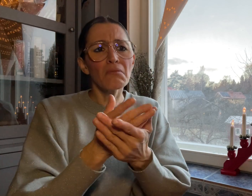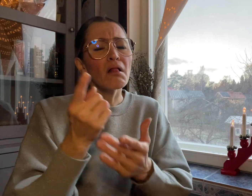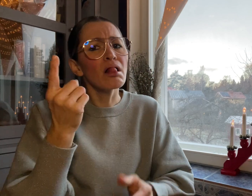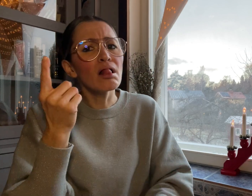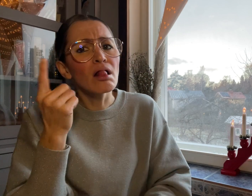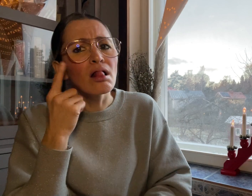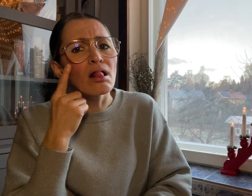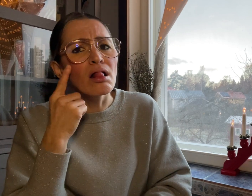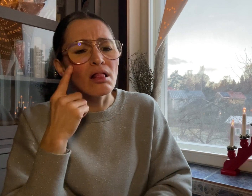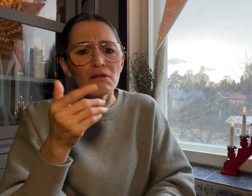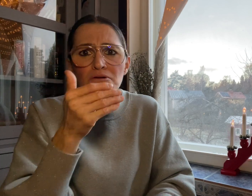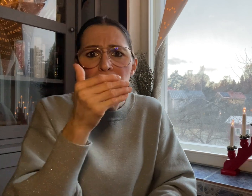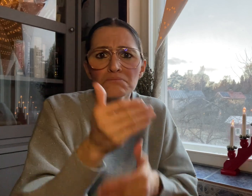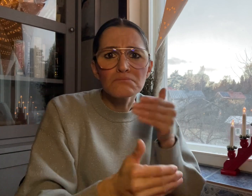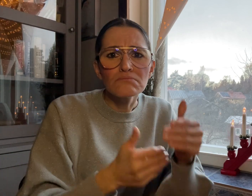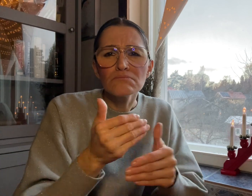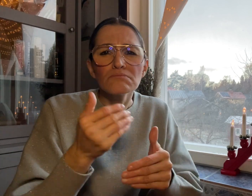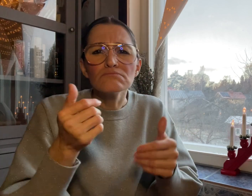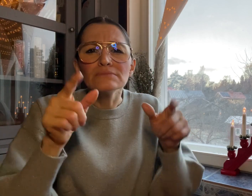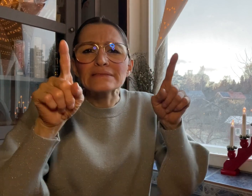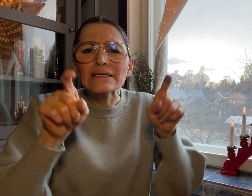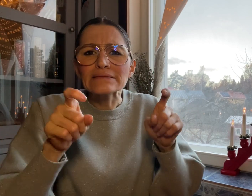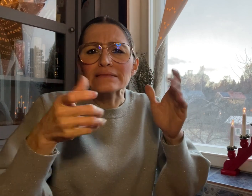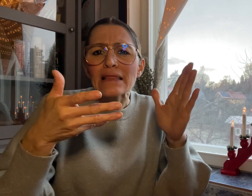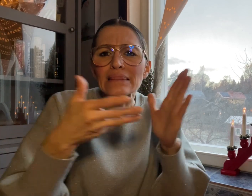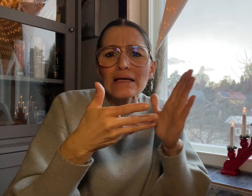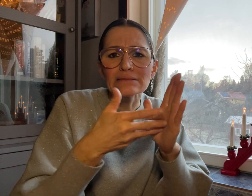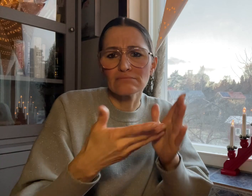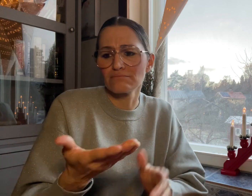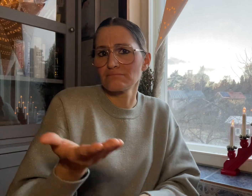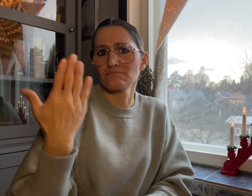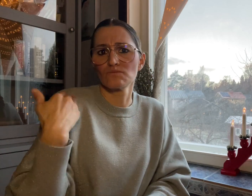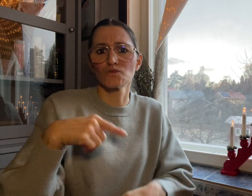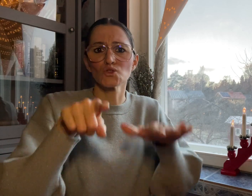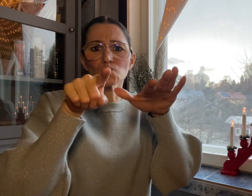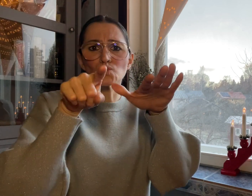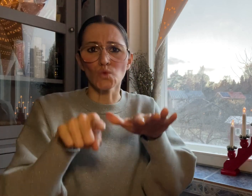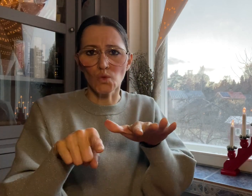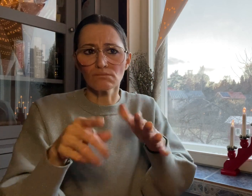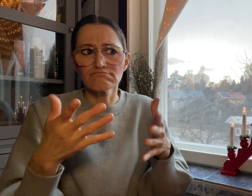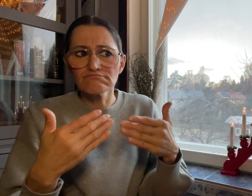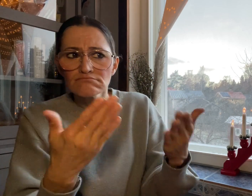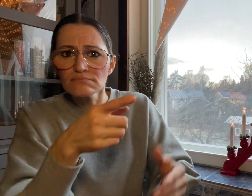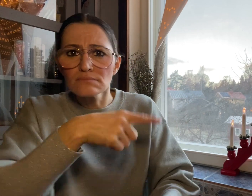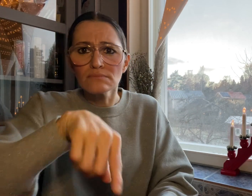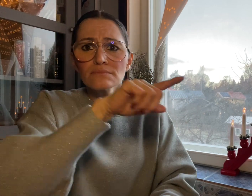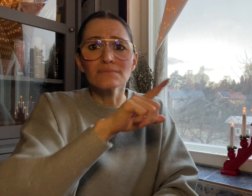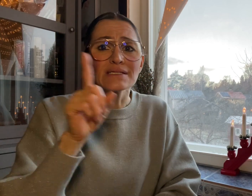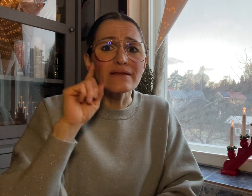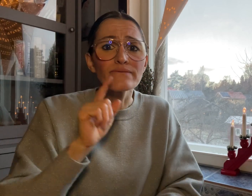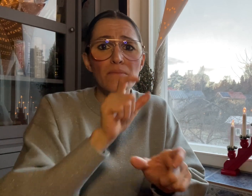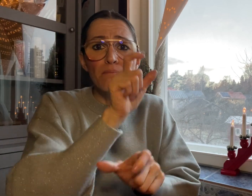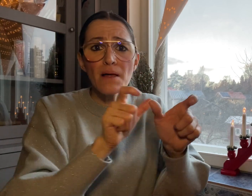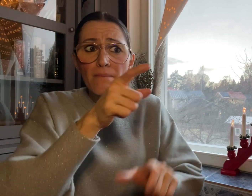an experiment in June that allows Deaf people